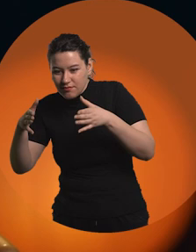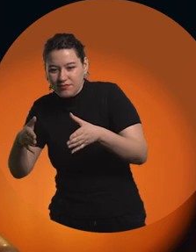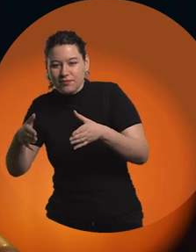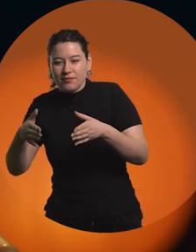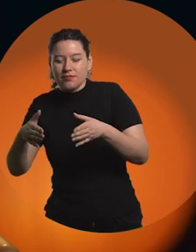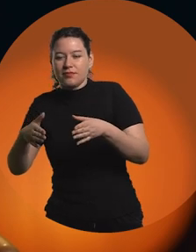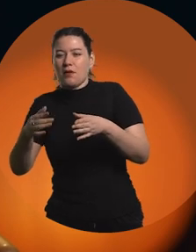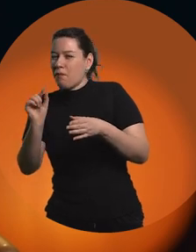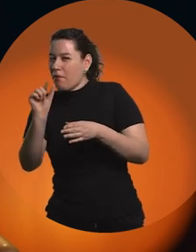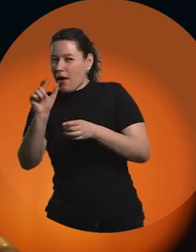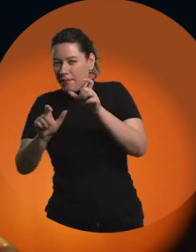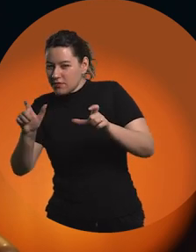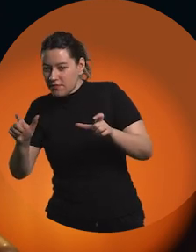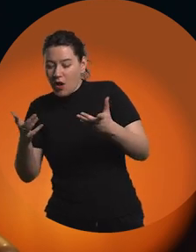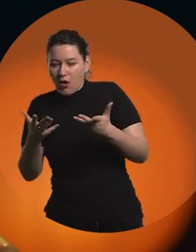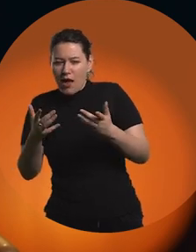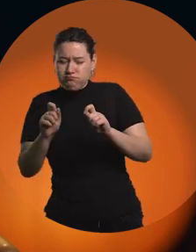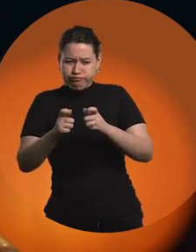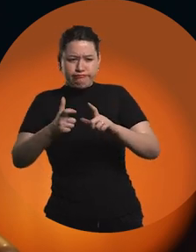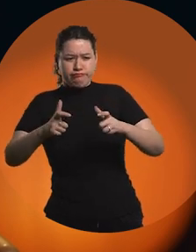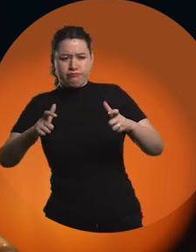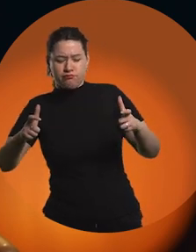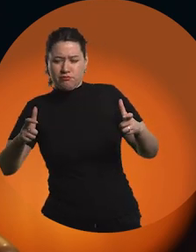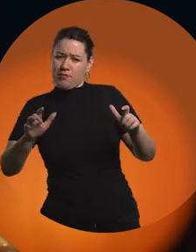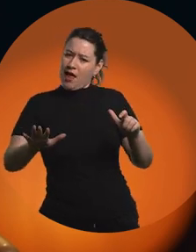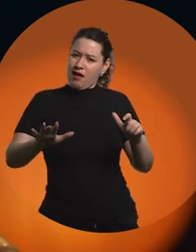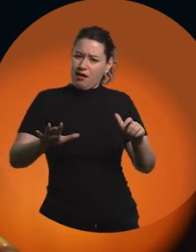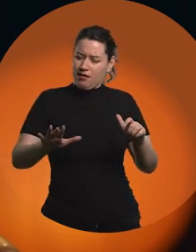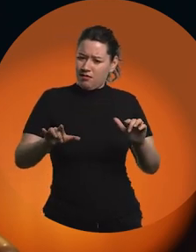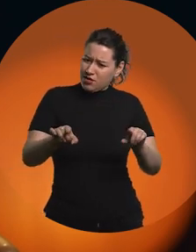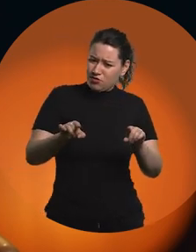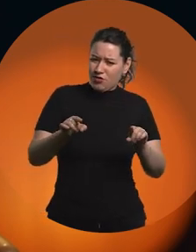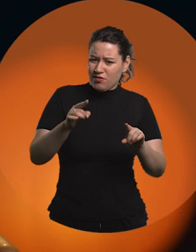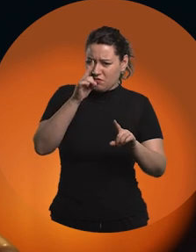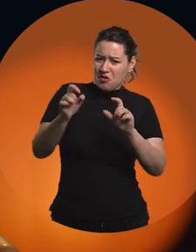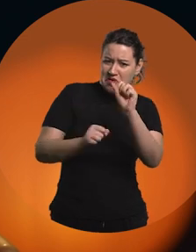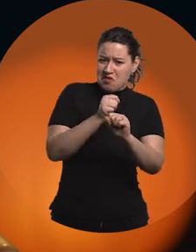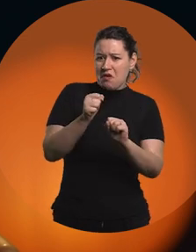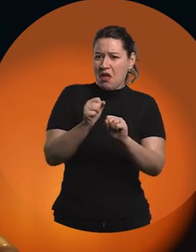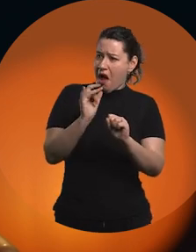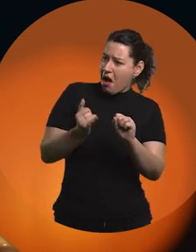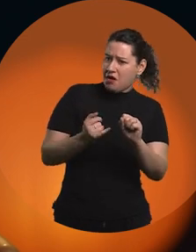so that we're kind of waking up and saying: "Wait, I could apply this in several ways